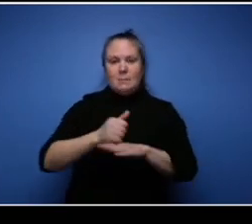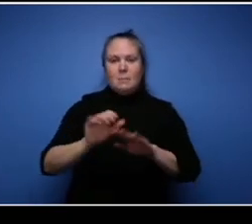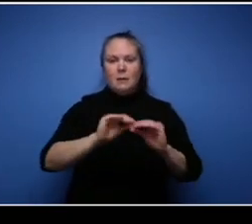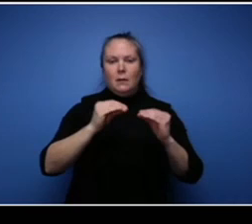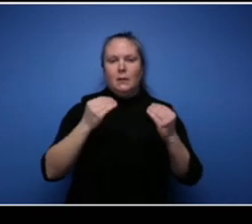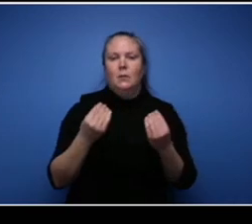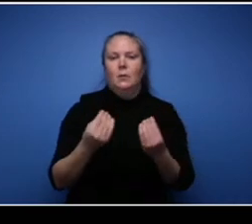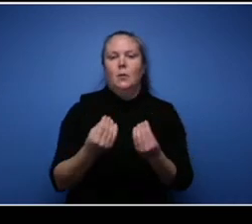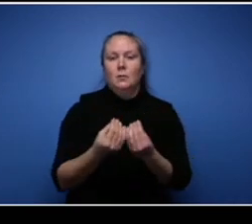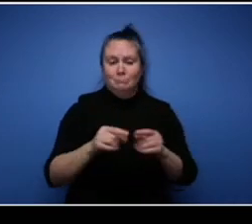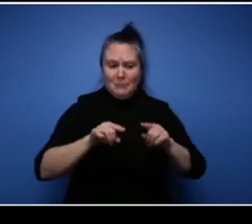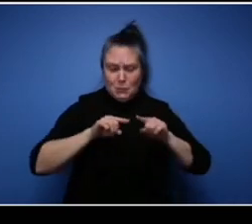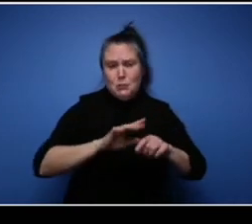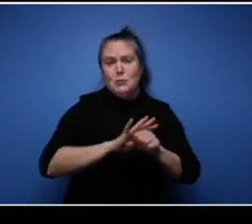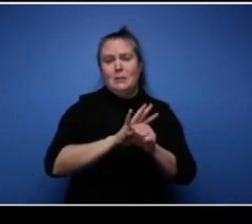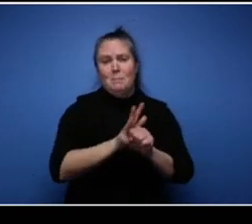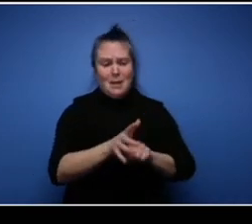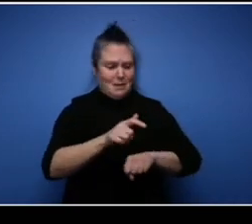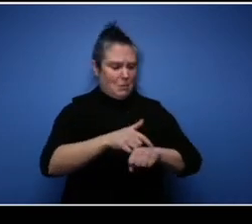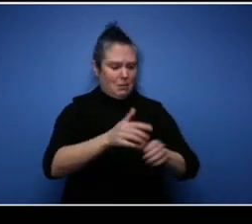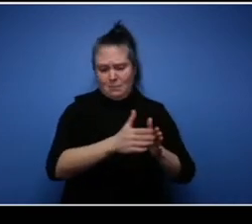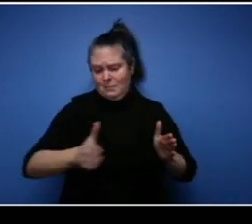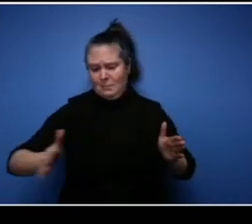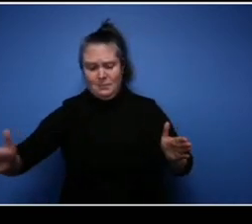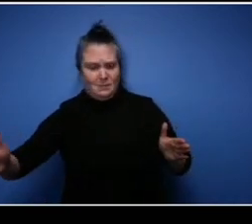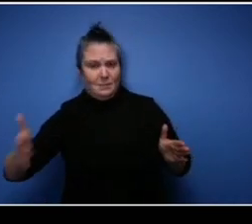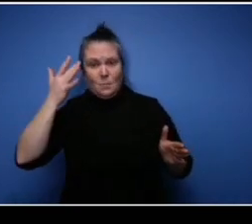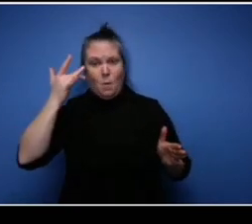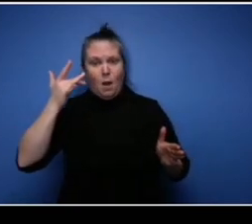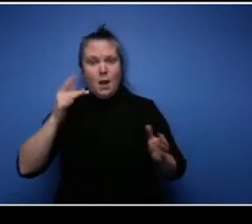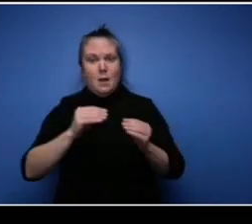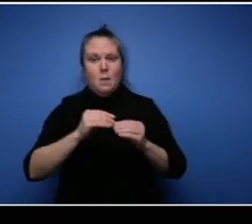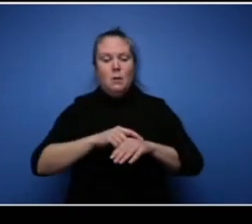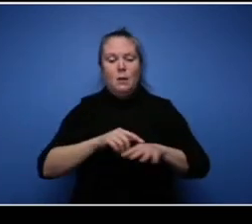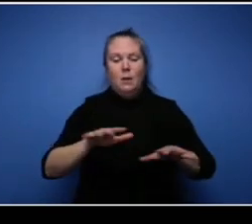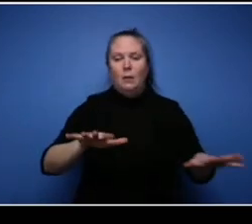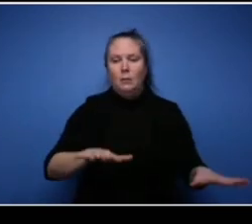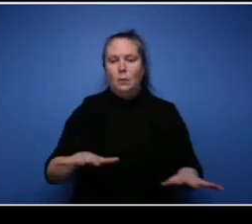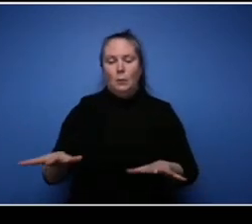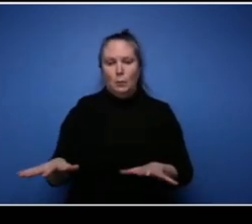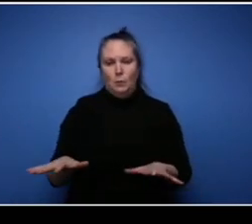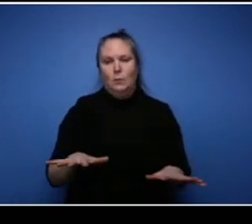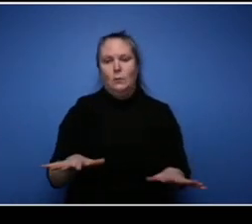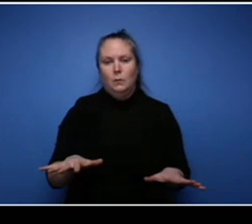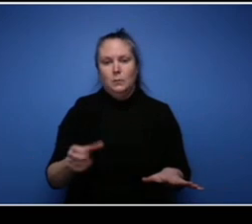pandemic because I had a little bit more downtime, so it was great for me. I hope that answers